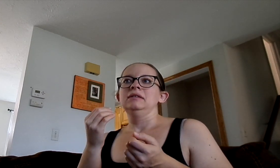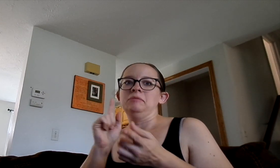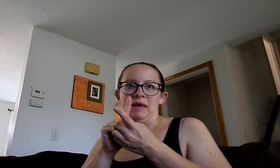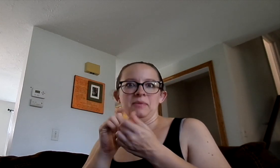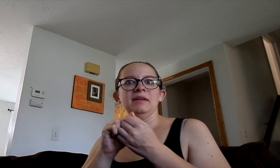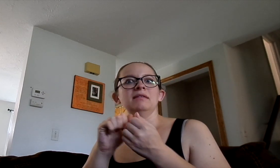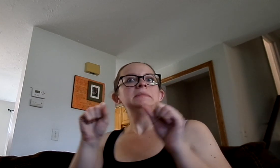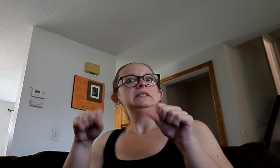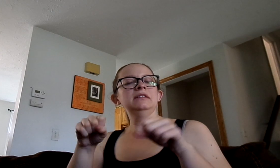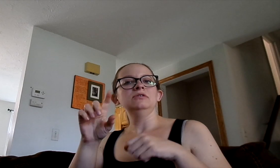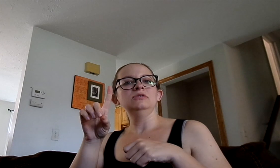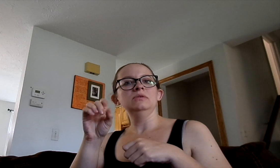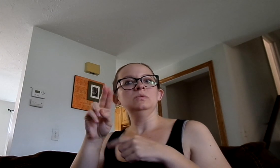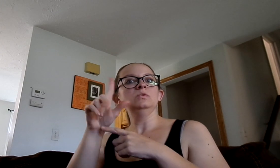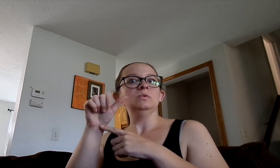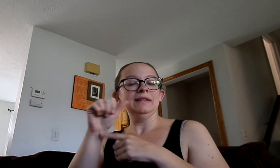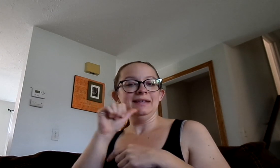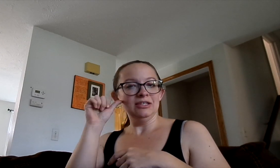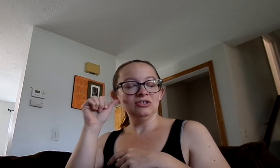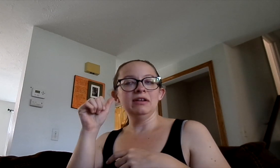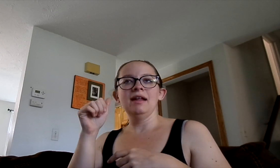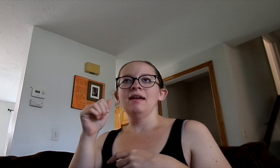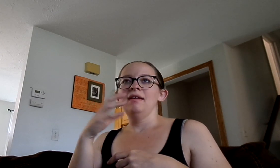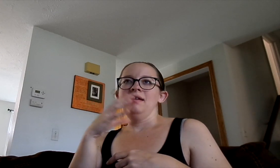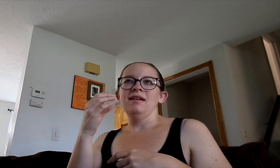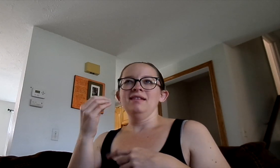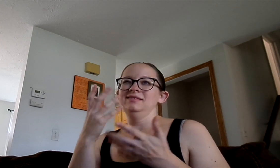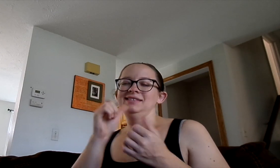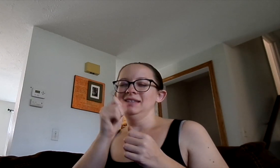We met with a potential doula yesterday